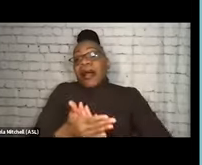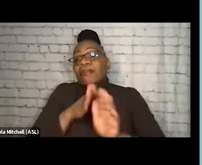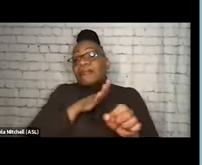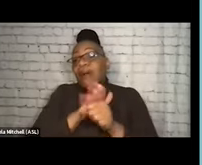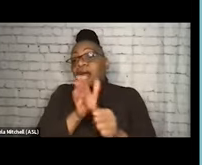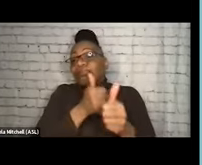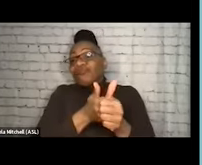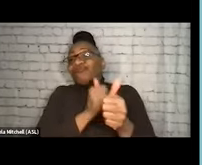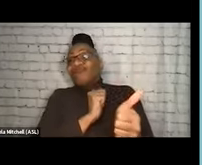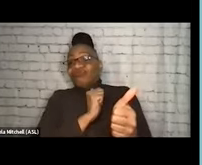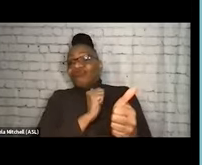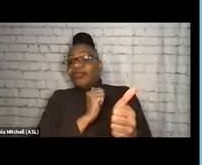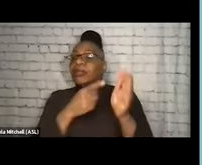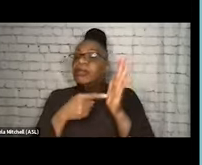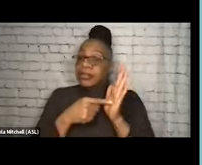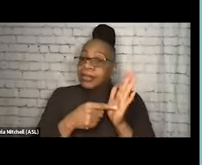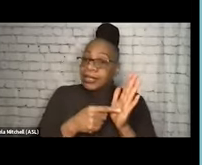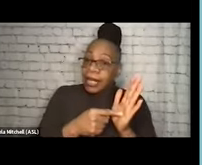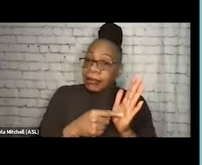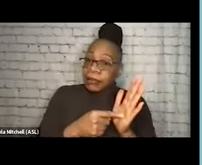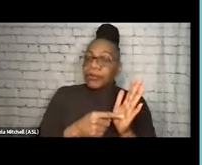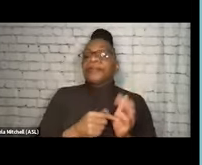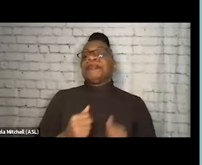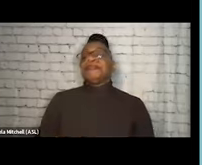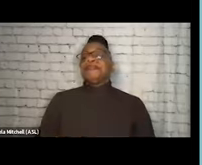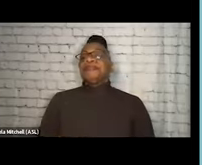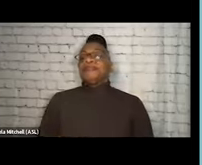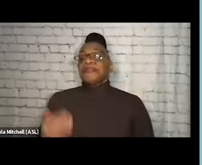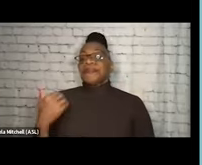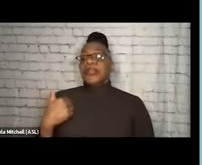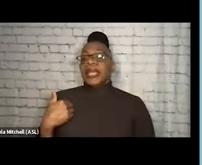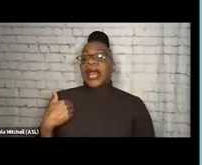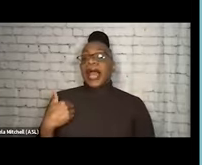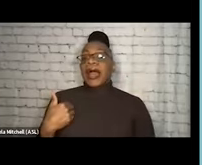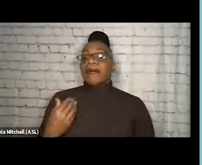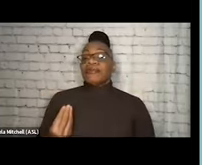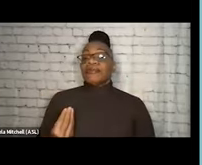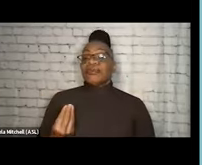just as an example. And there's a lot of research and a lot of backing, and actually, like,